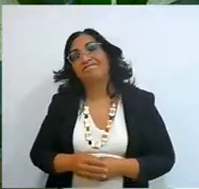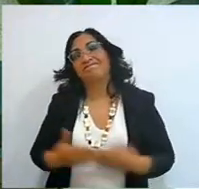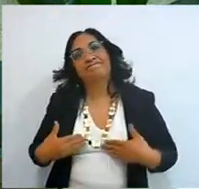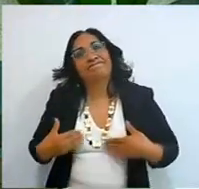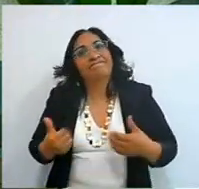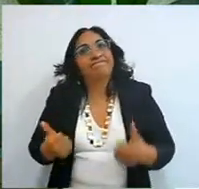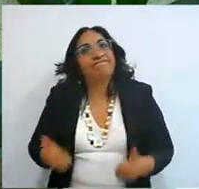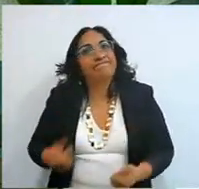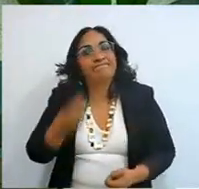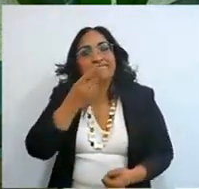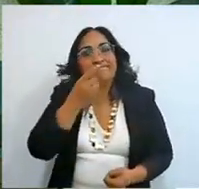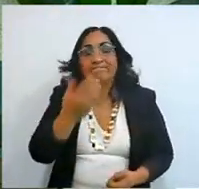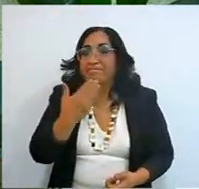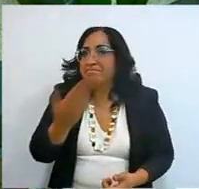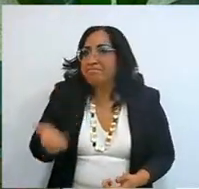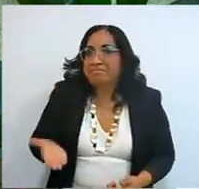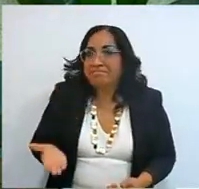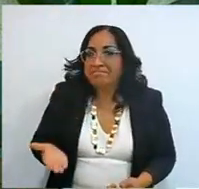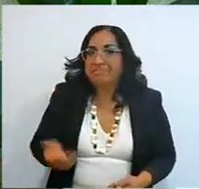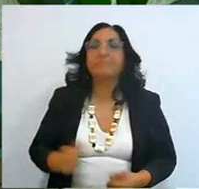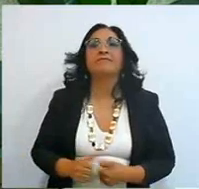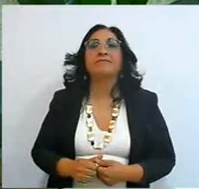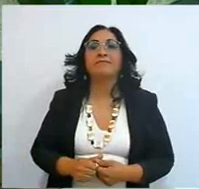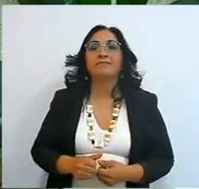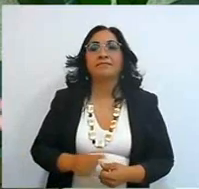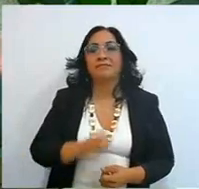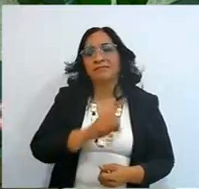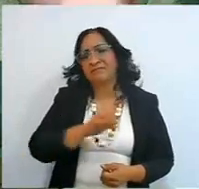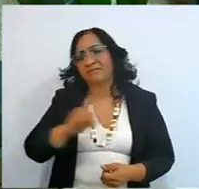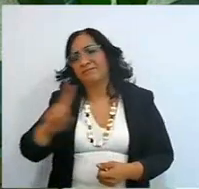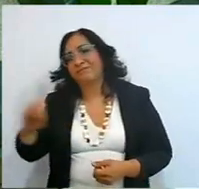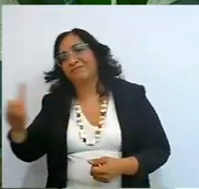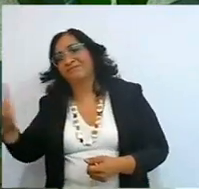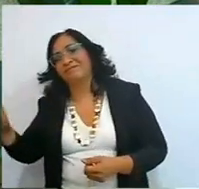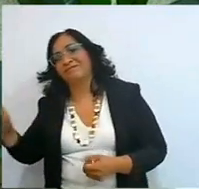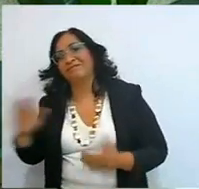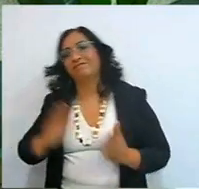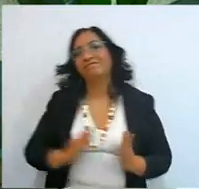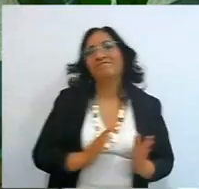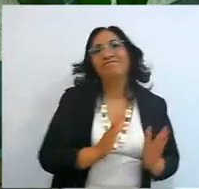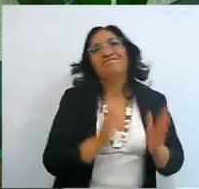if it goes to the right, it lets me go to the right, if it goes to the left, it lets me go to the left,